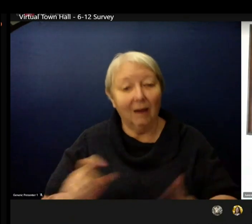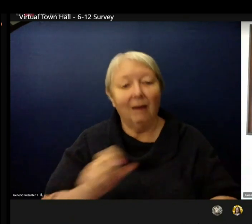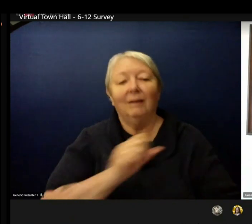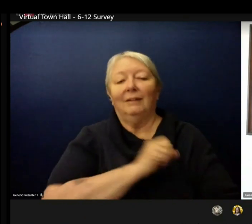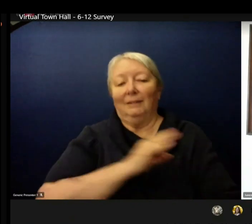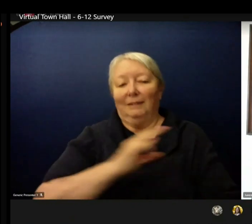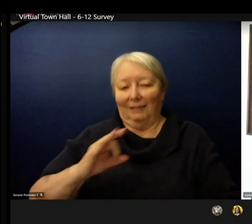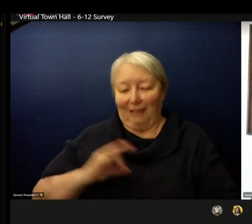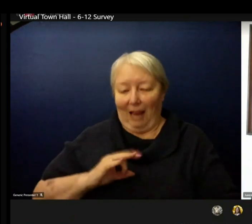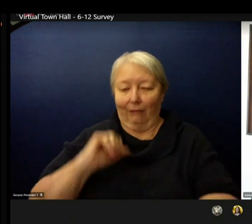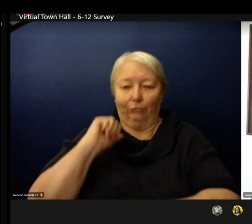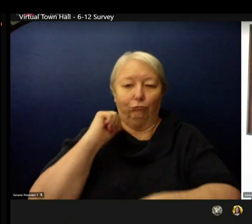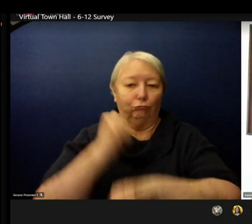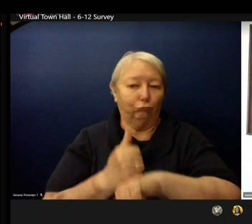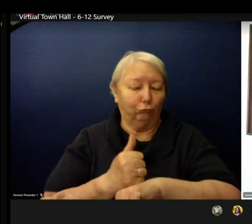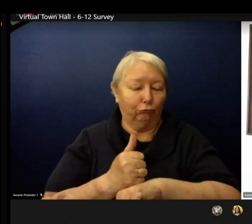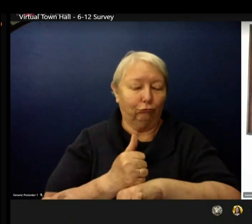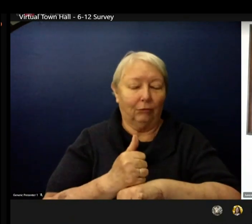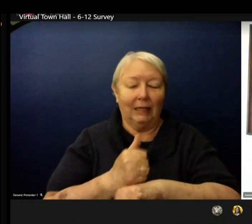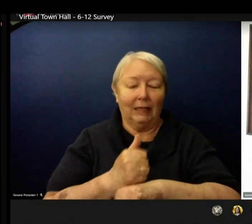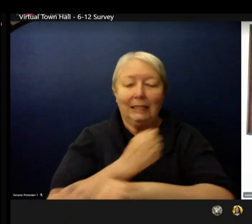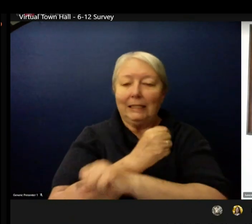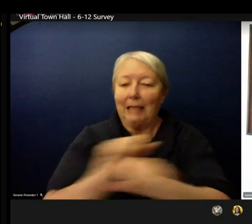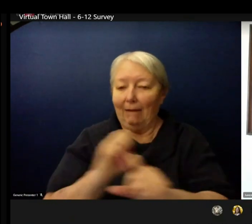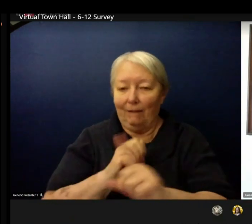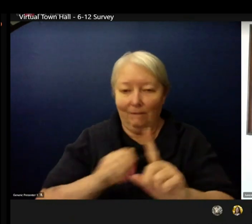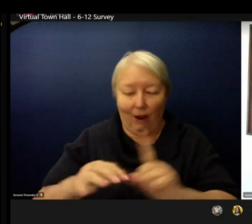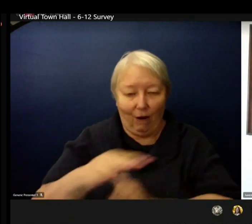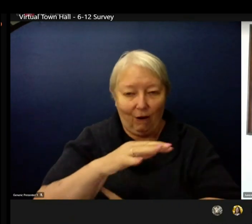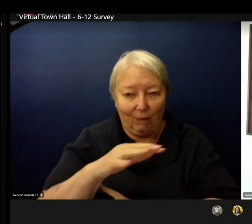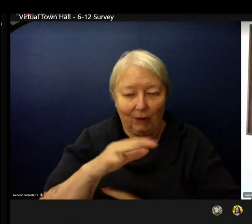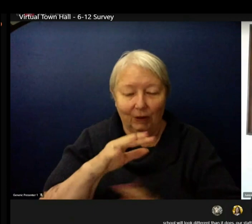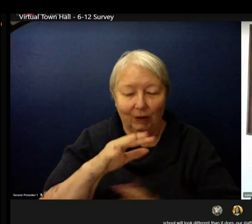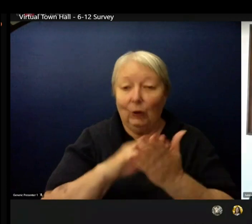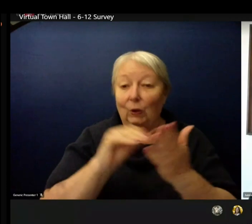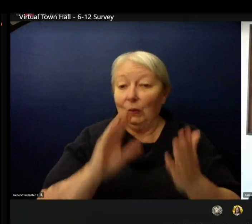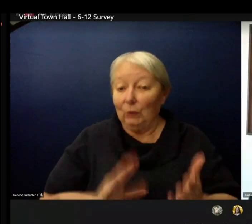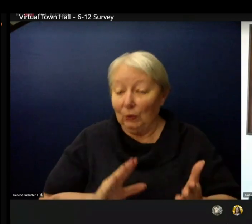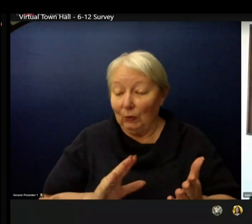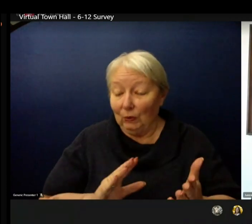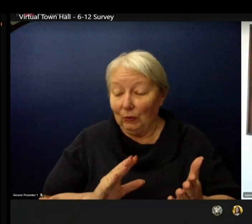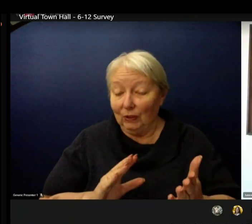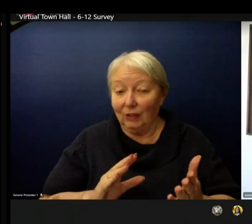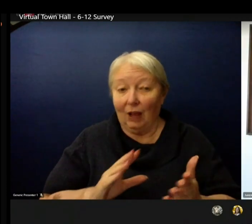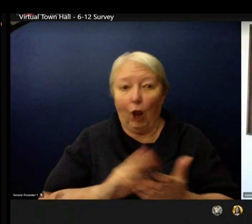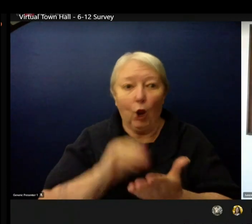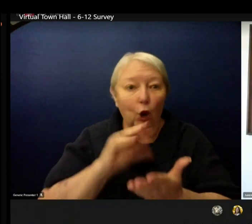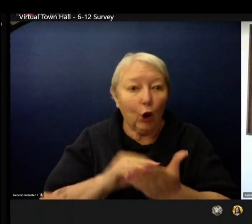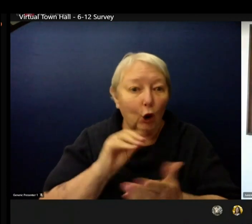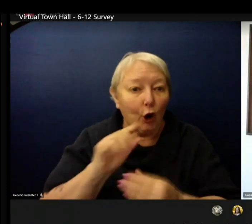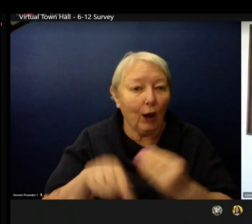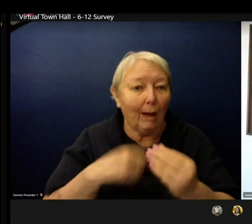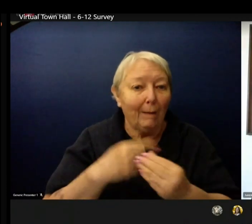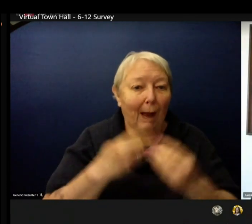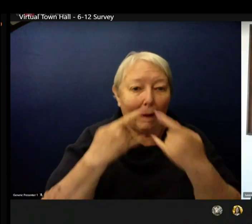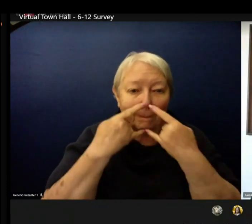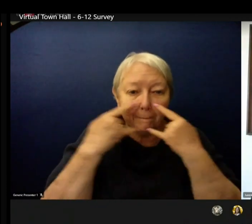learning routines already. Learning about mask-wearing. Lining up 6 feet apart. They were out on the playground.